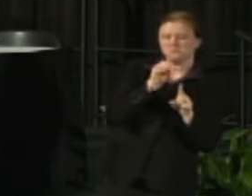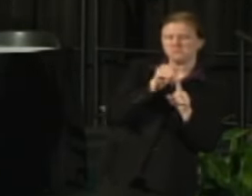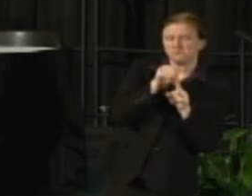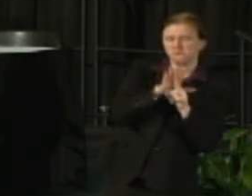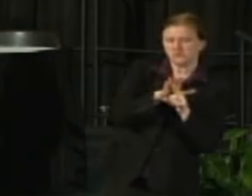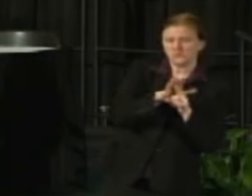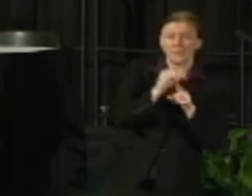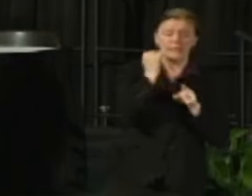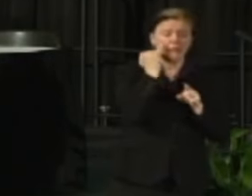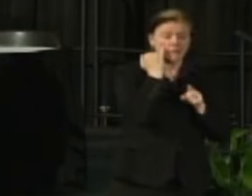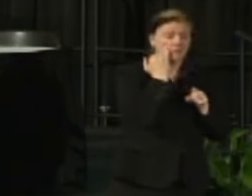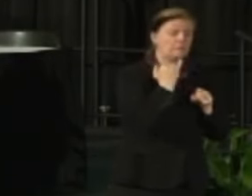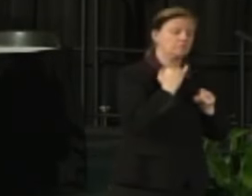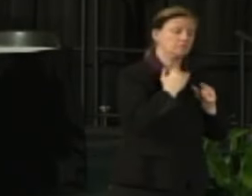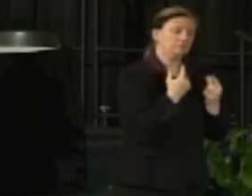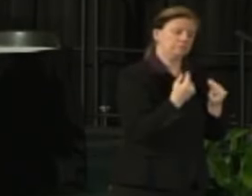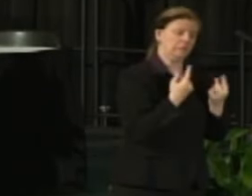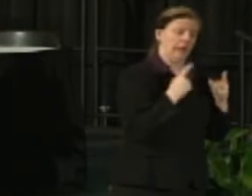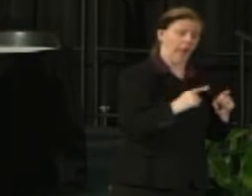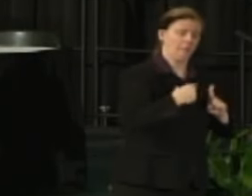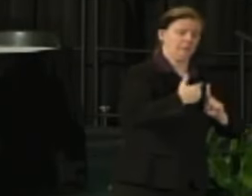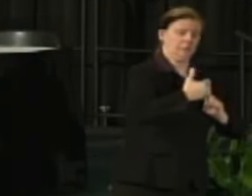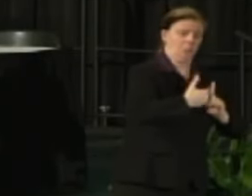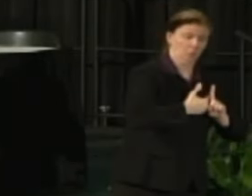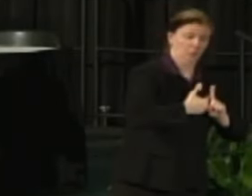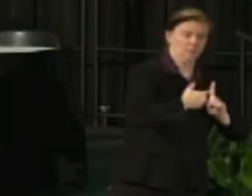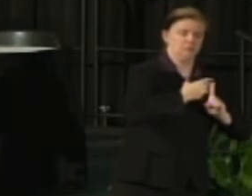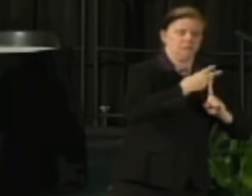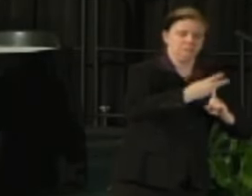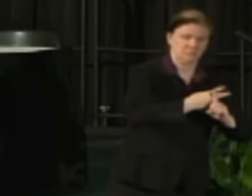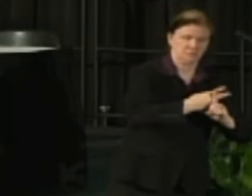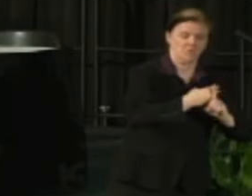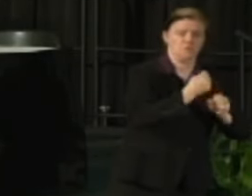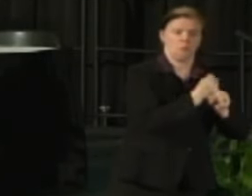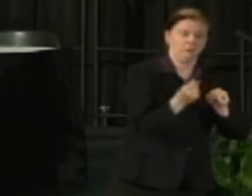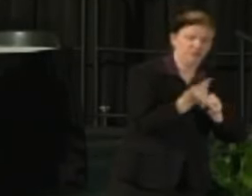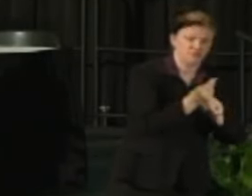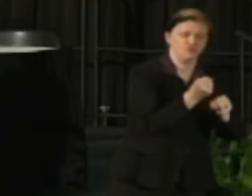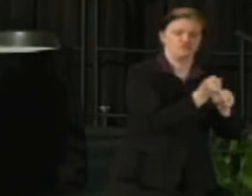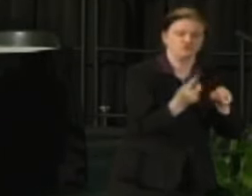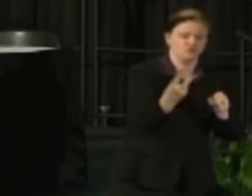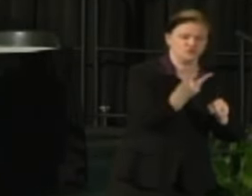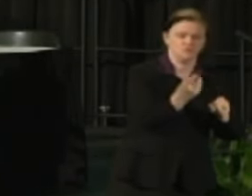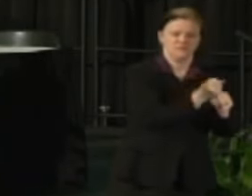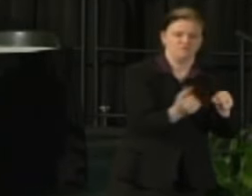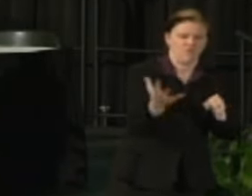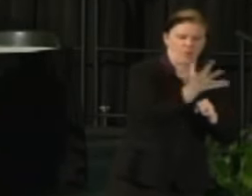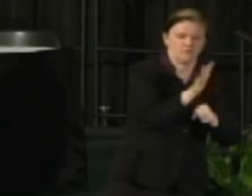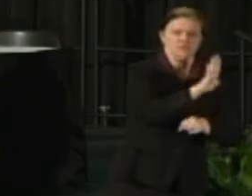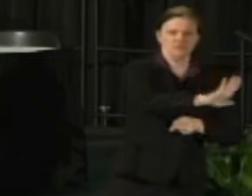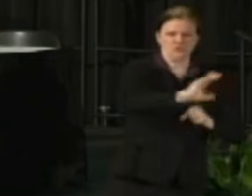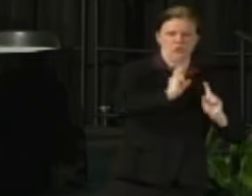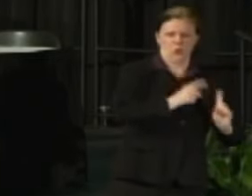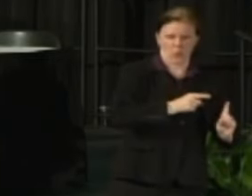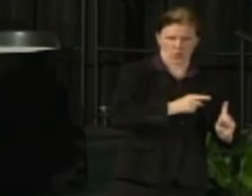Their role is to make recommendations to me and so that's the charge and the core work that the group will be undertaking.